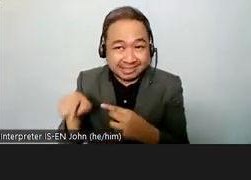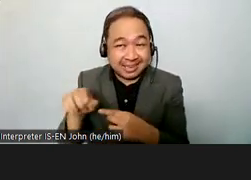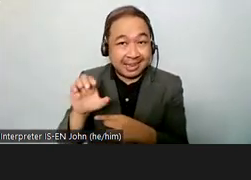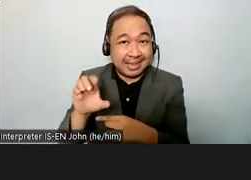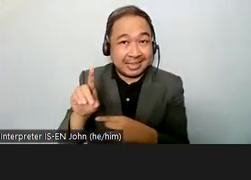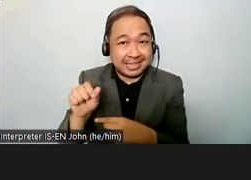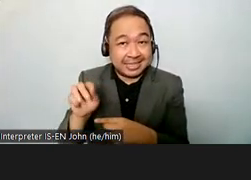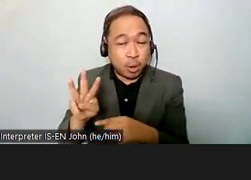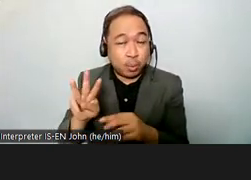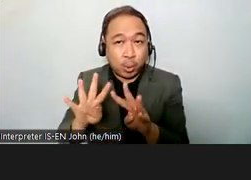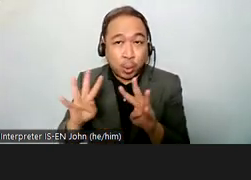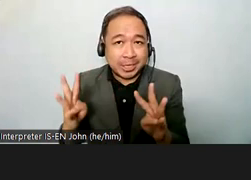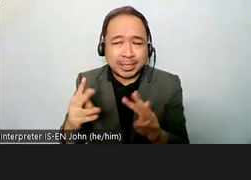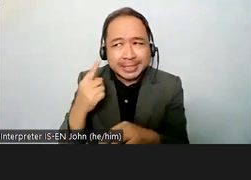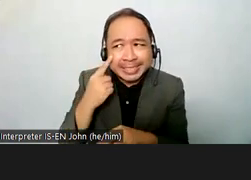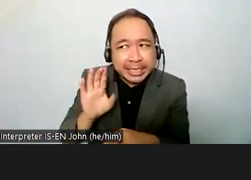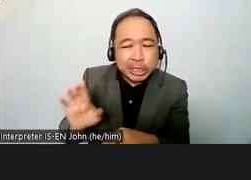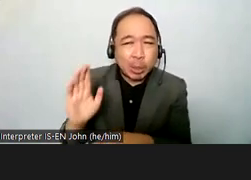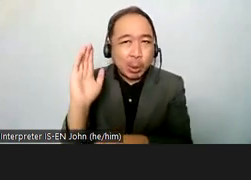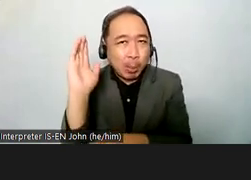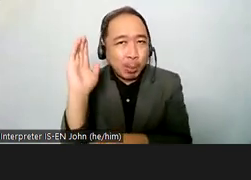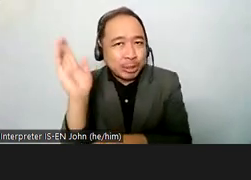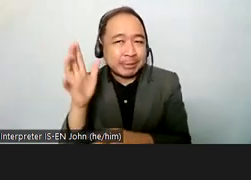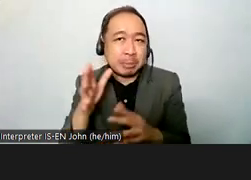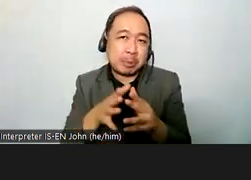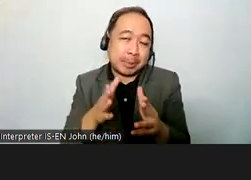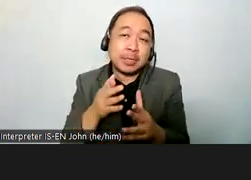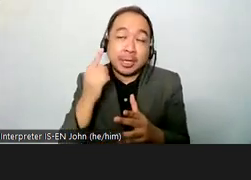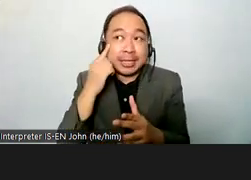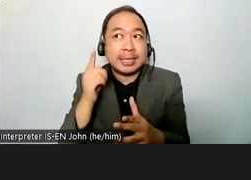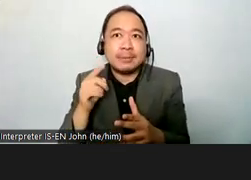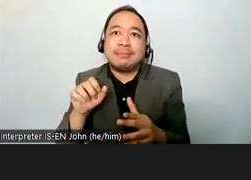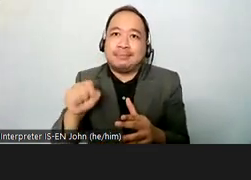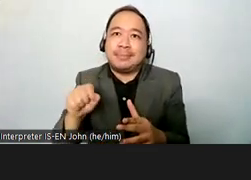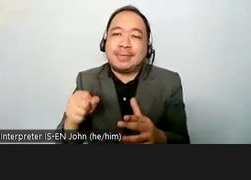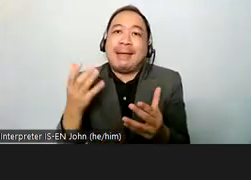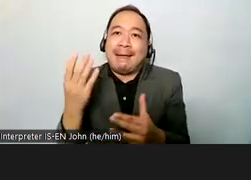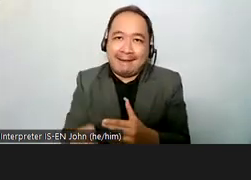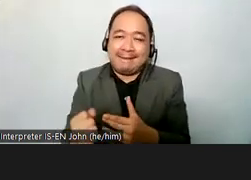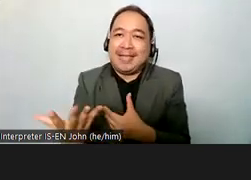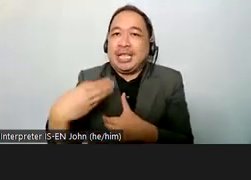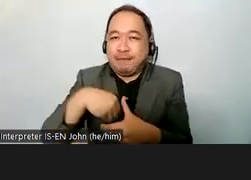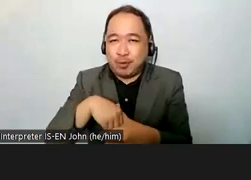your presentation i i guess that it does a topic within the senate committee so thank you very much